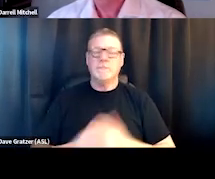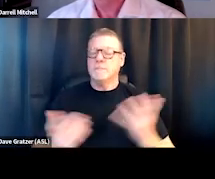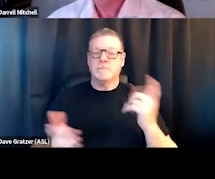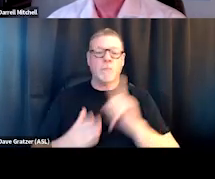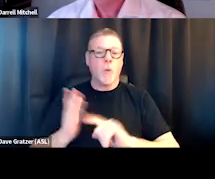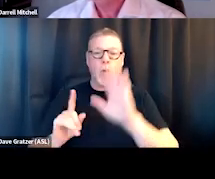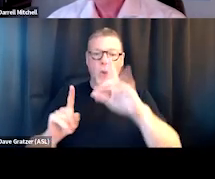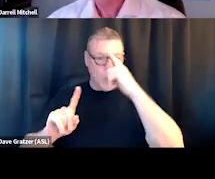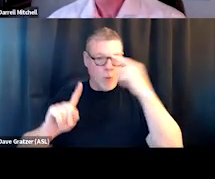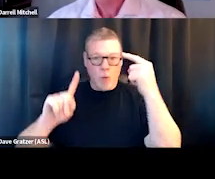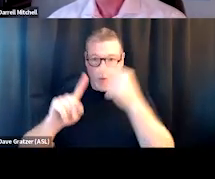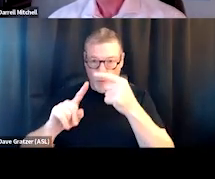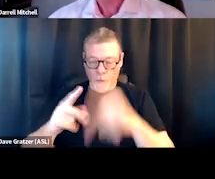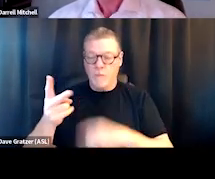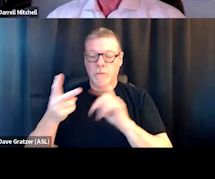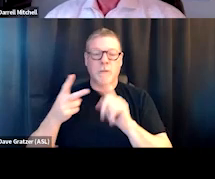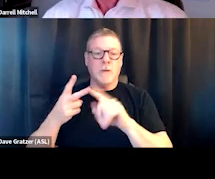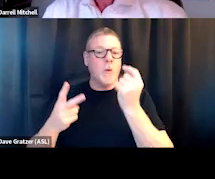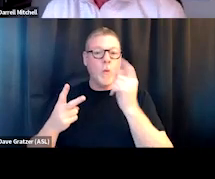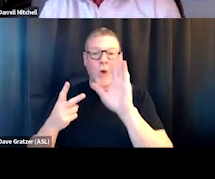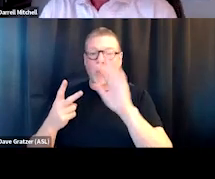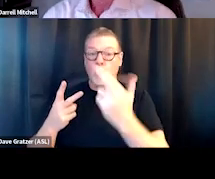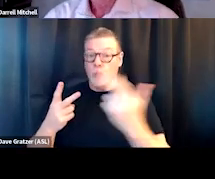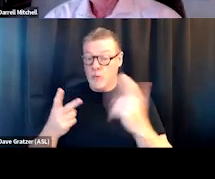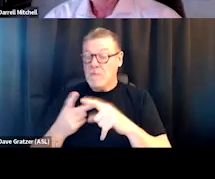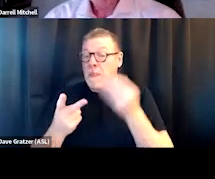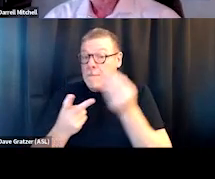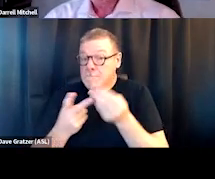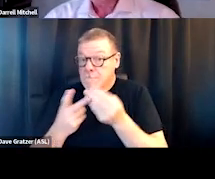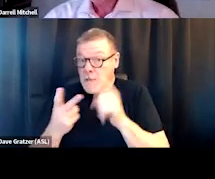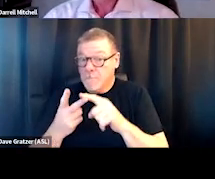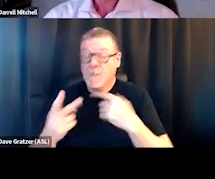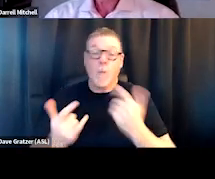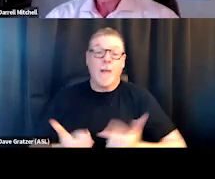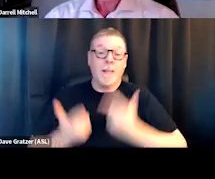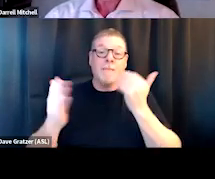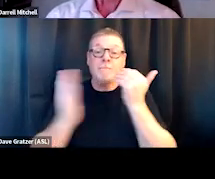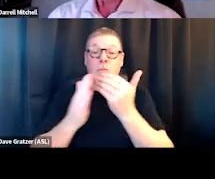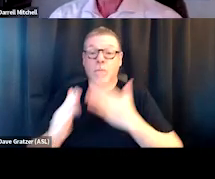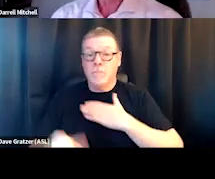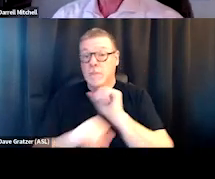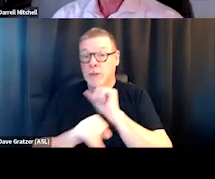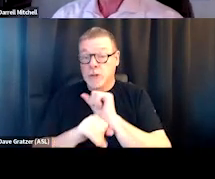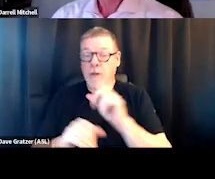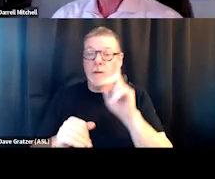what are your resources? You know, that could be financial. That could be do I want to live close to my job? Do I want to live somewhere?